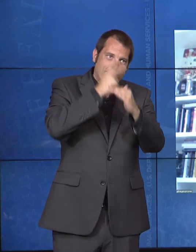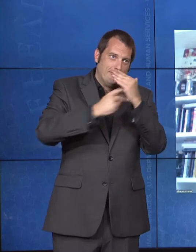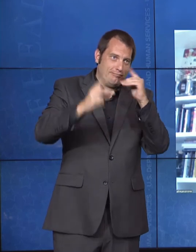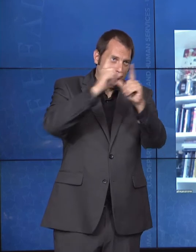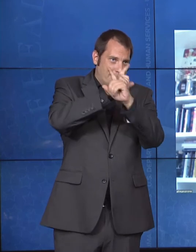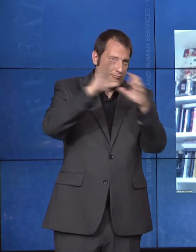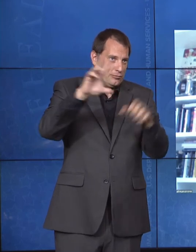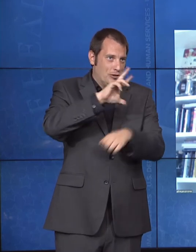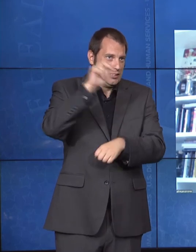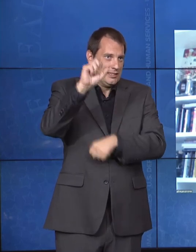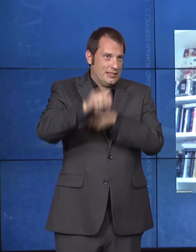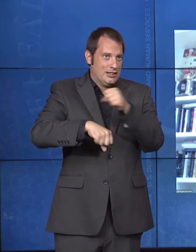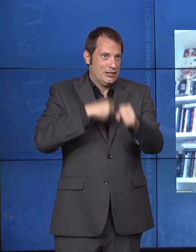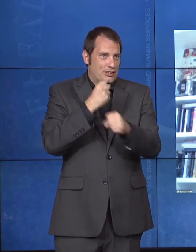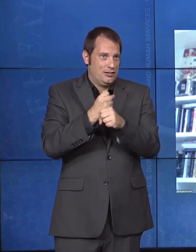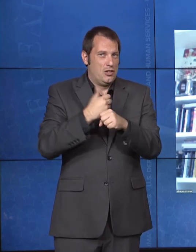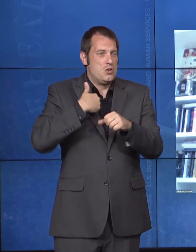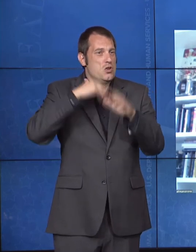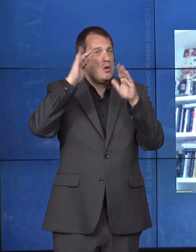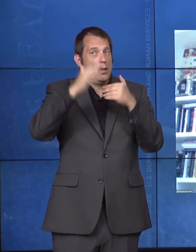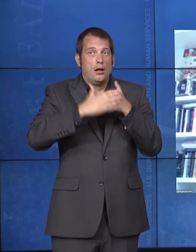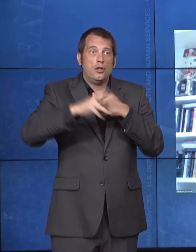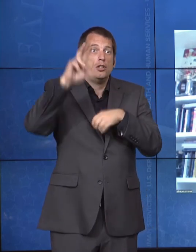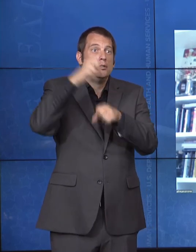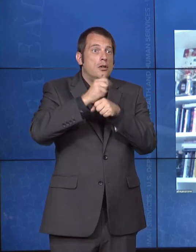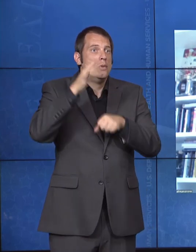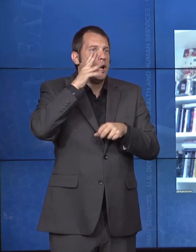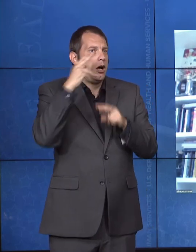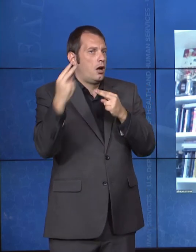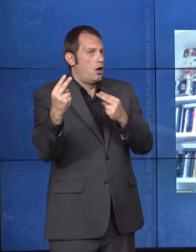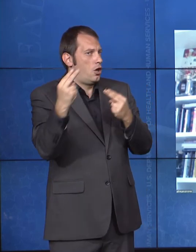disability by changing our cultural mindset and accepting everybody.